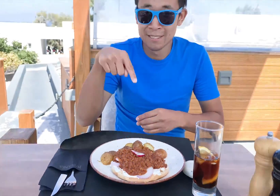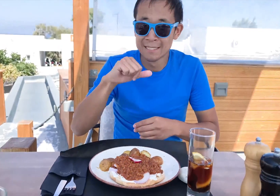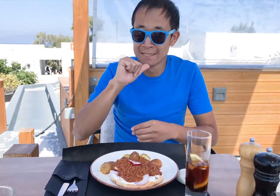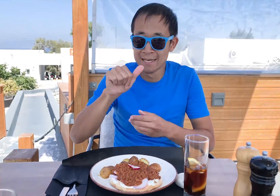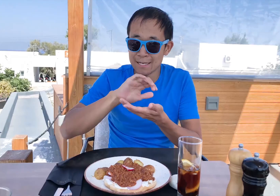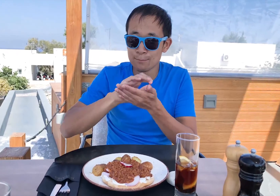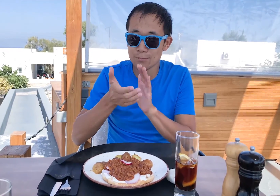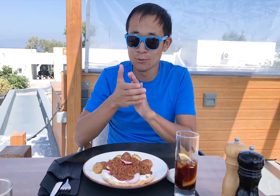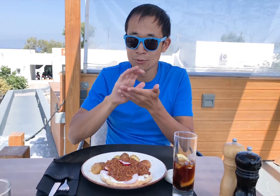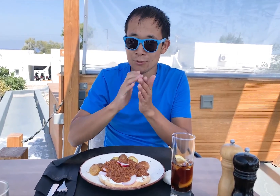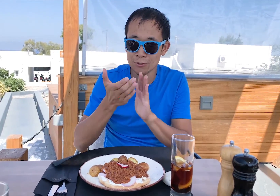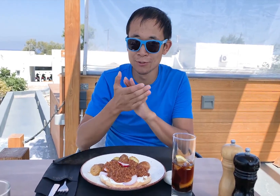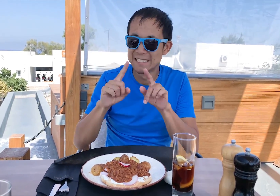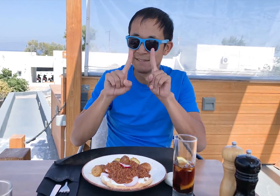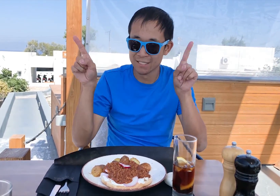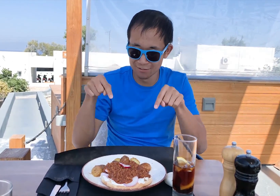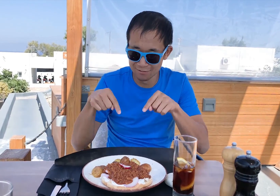This is not a burger. It's different.